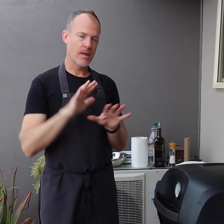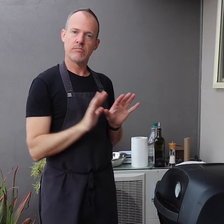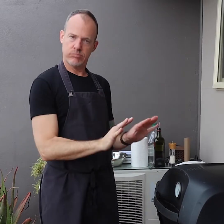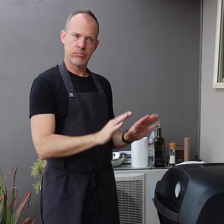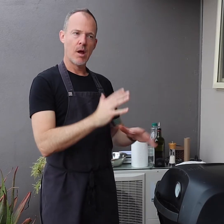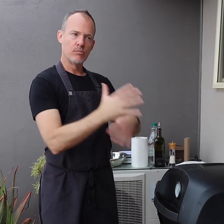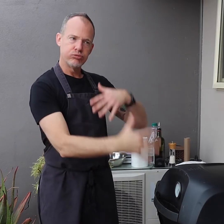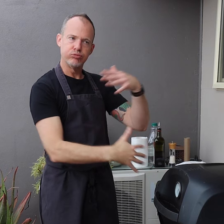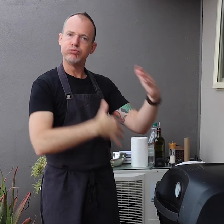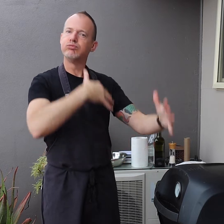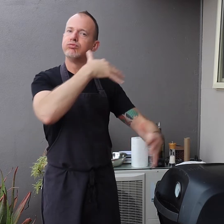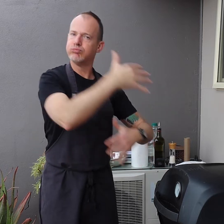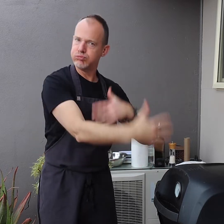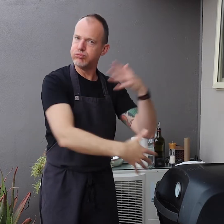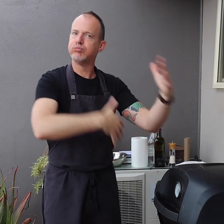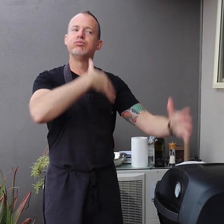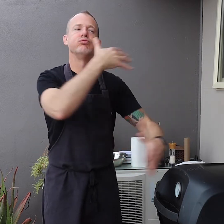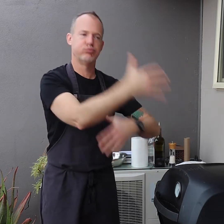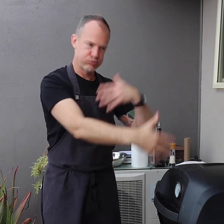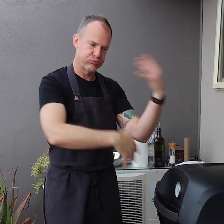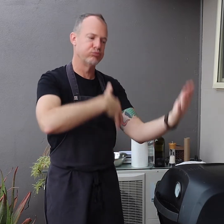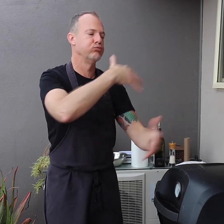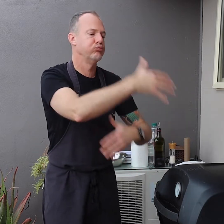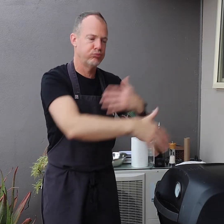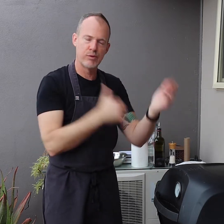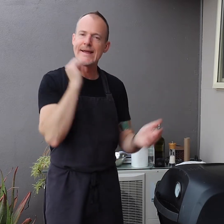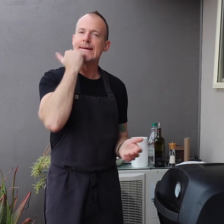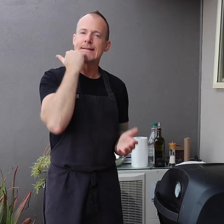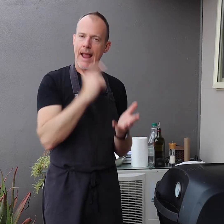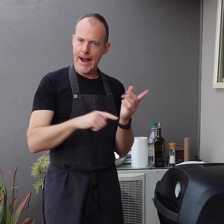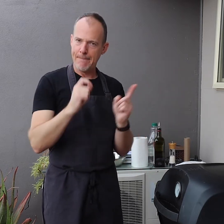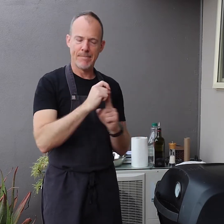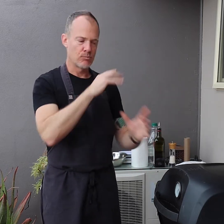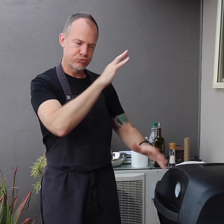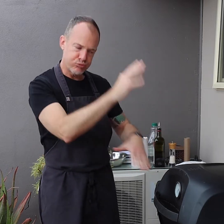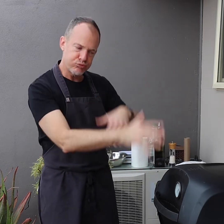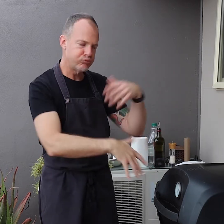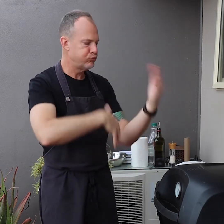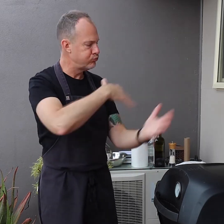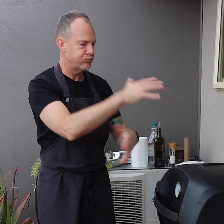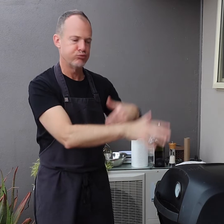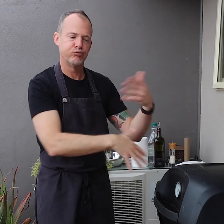Leave it for a while to allow the heat to circulate for a while and heat up the BBQ.